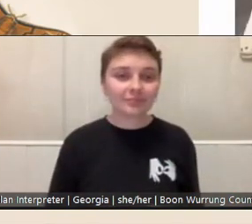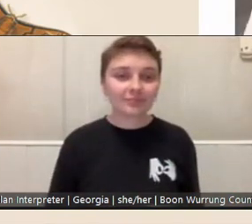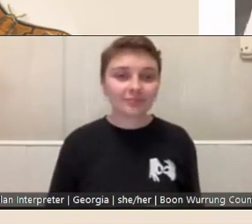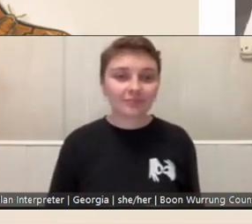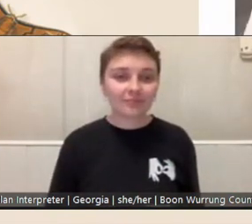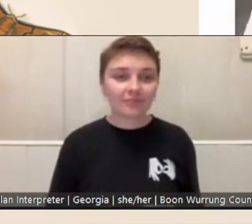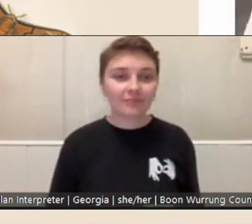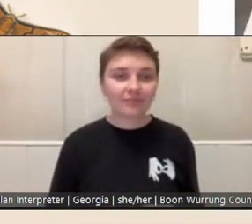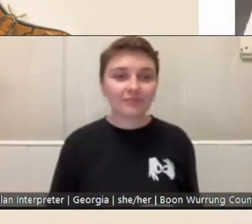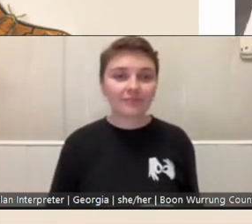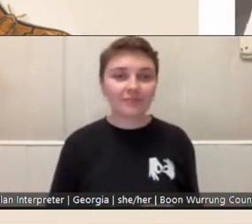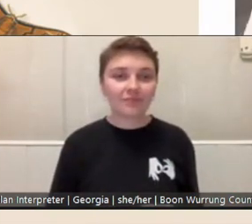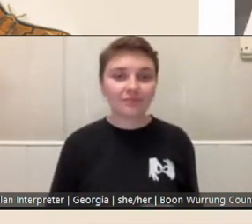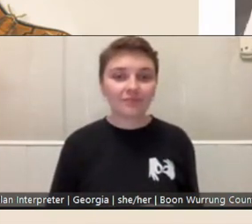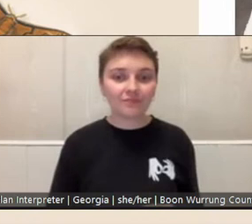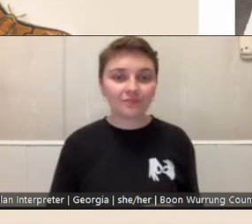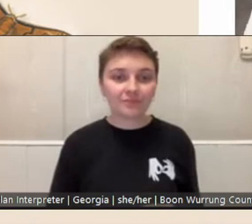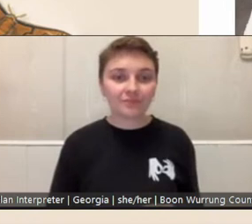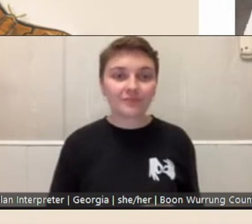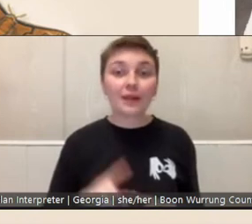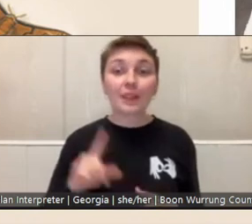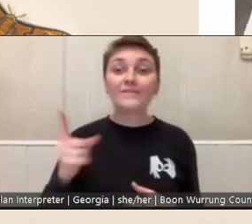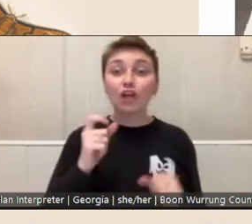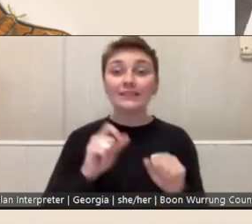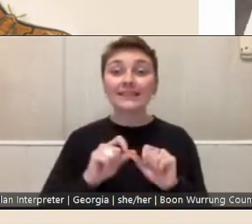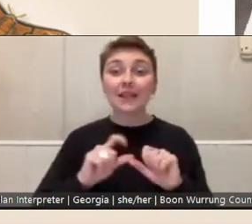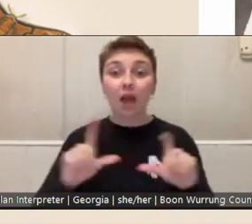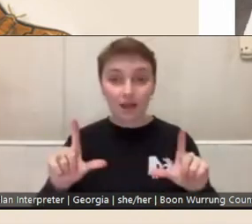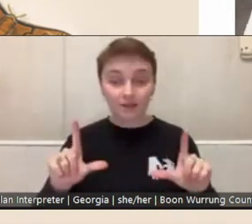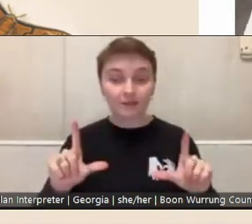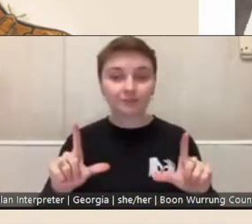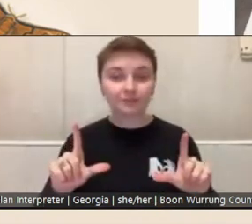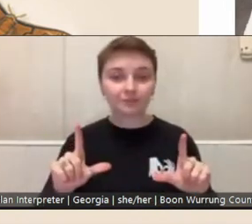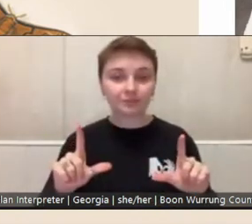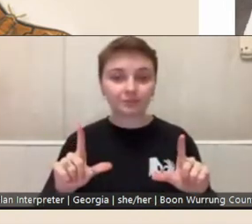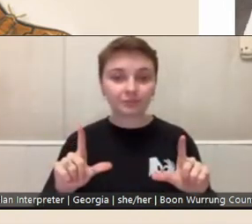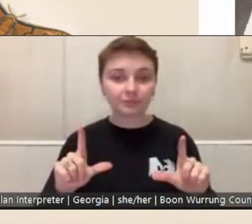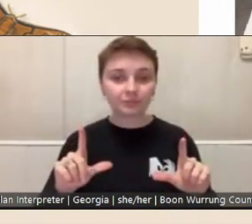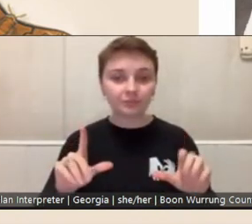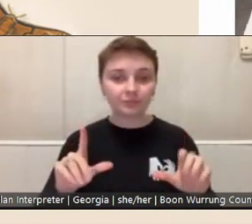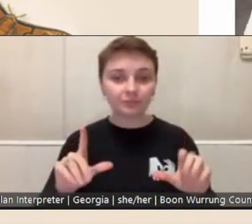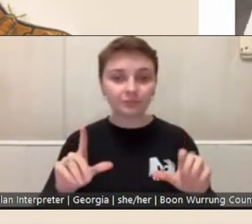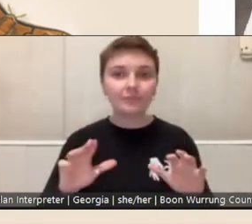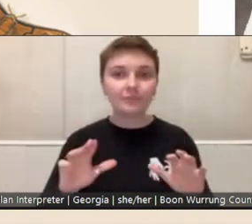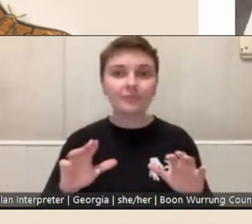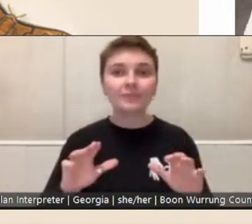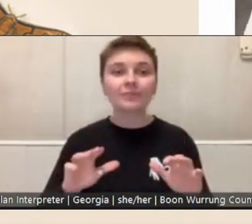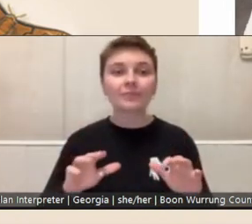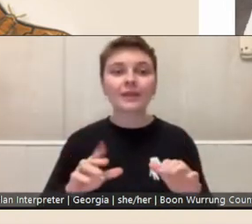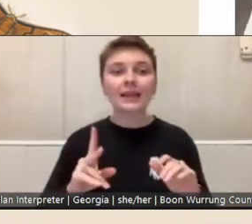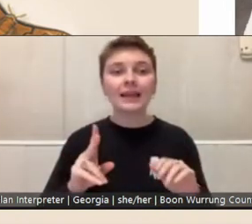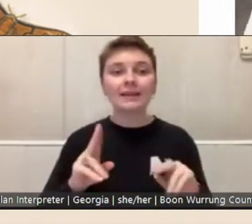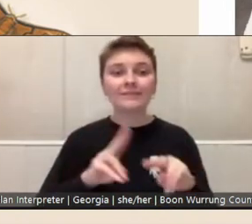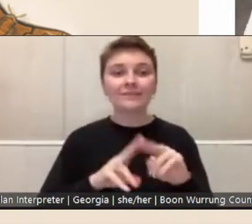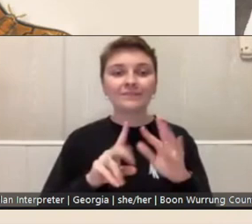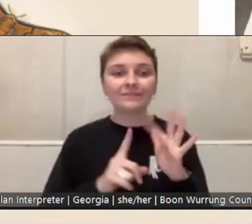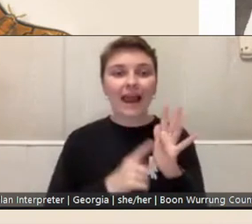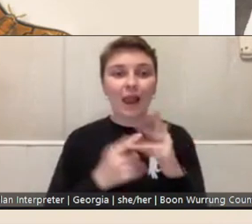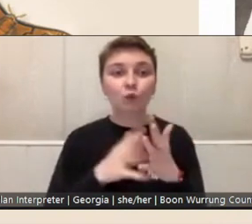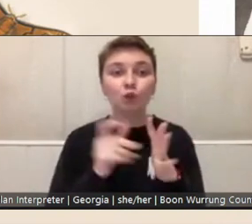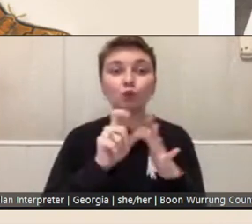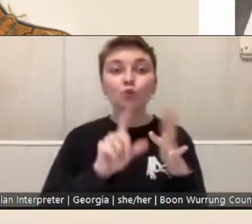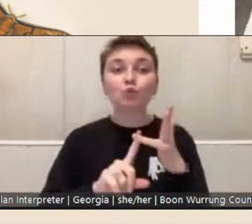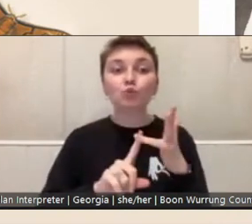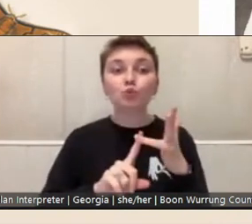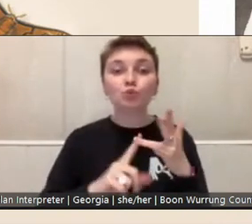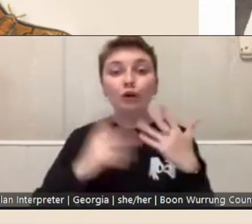that first slide, two fellows, that did residencies, 2019,